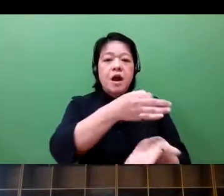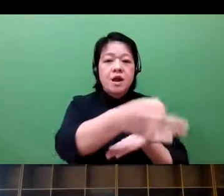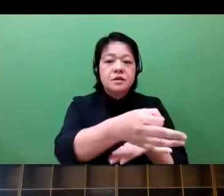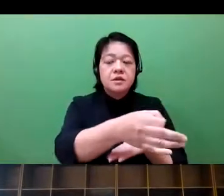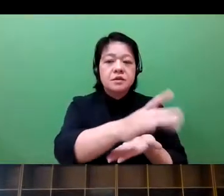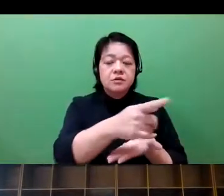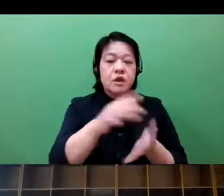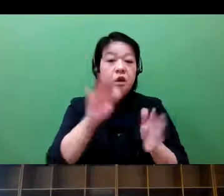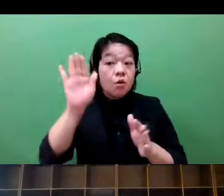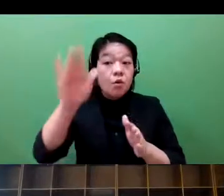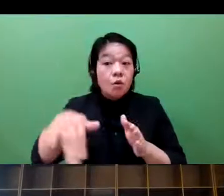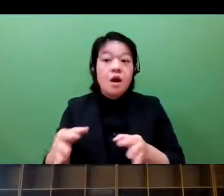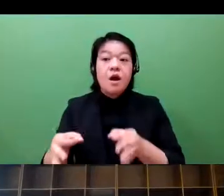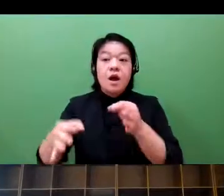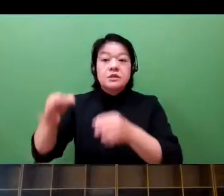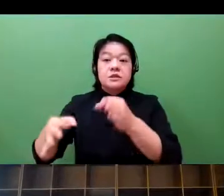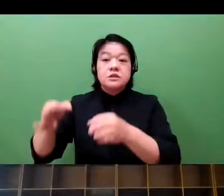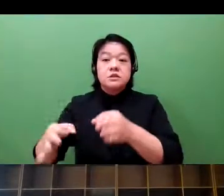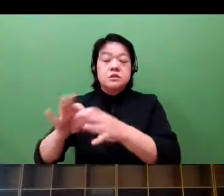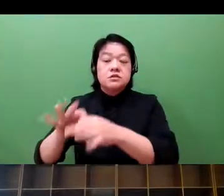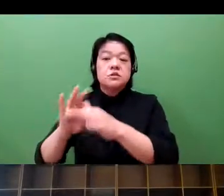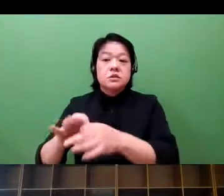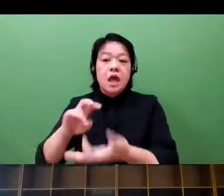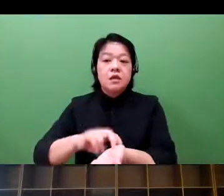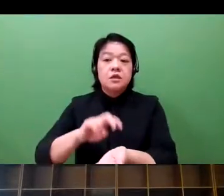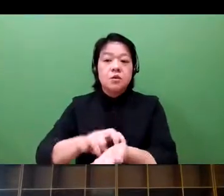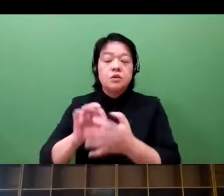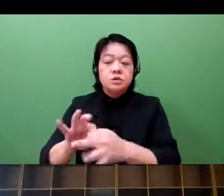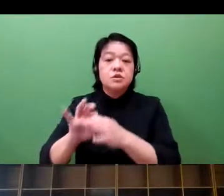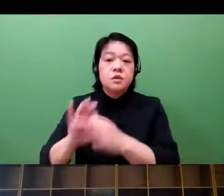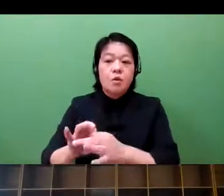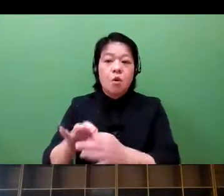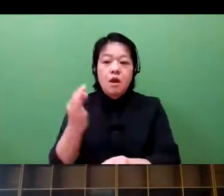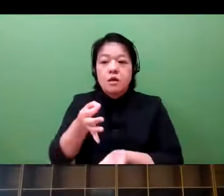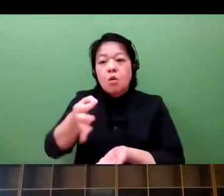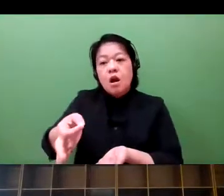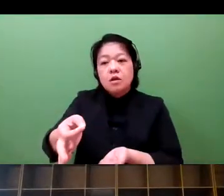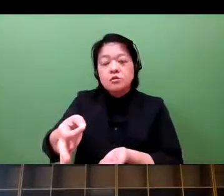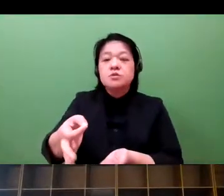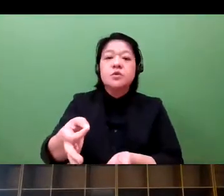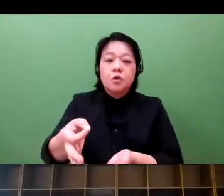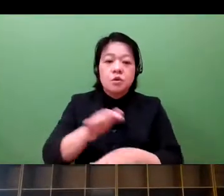And this propelled the shift from pay for service to pay for value.